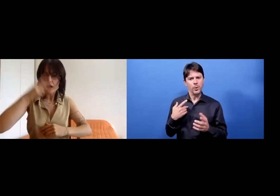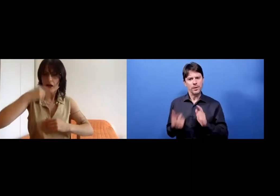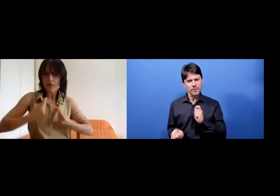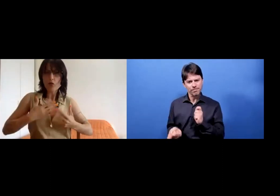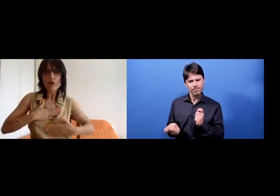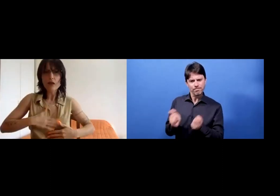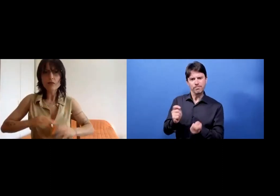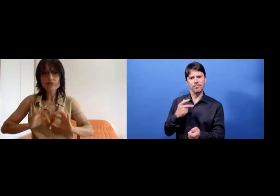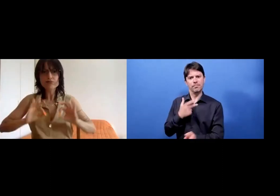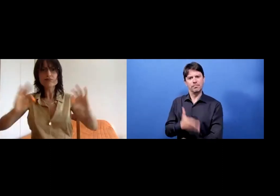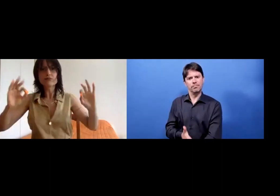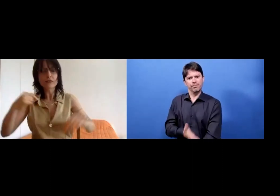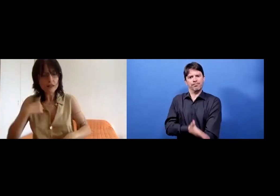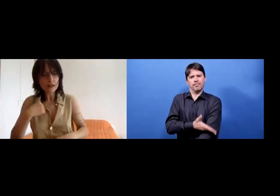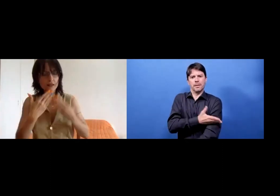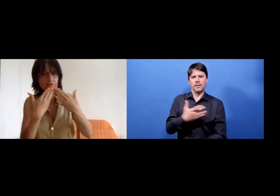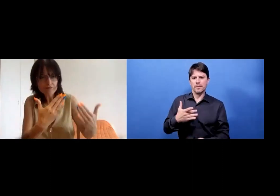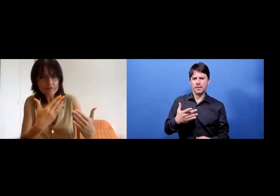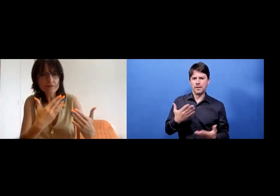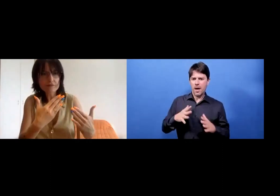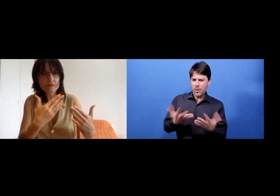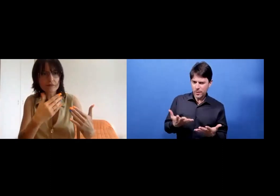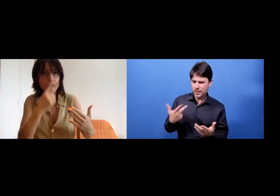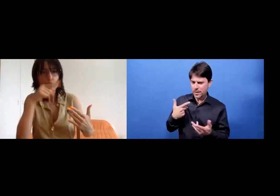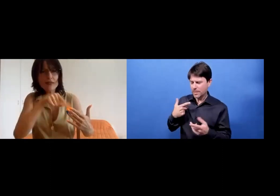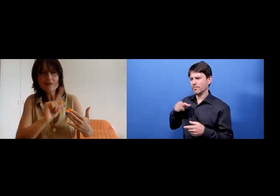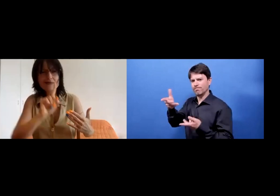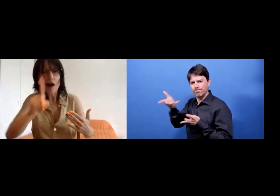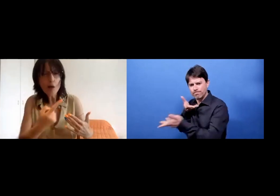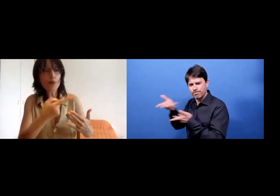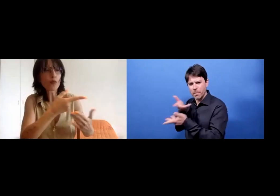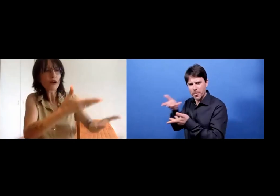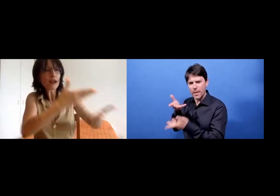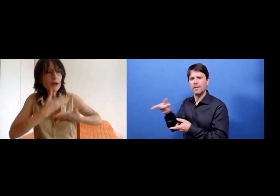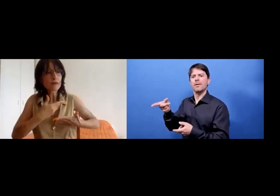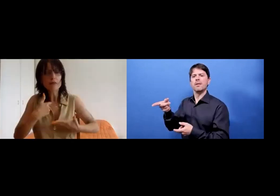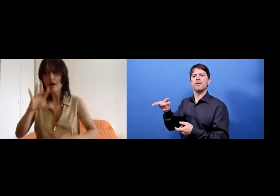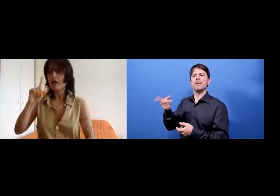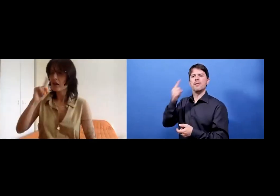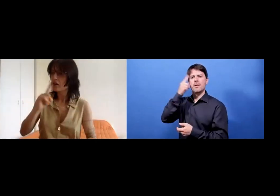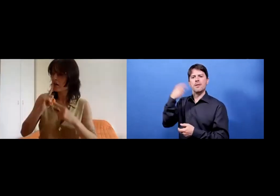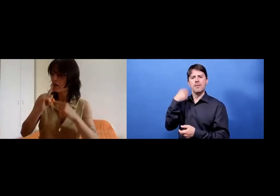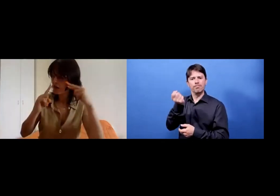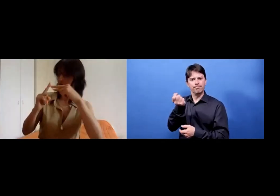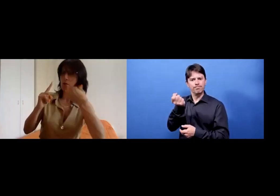encounter my own barriers. It made my life a lot better.